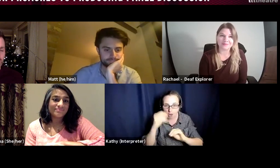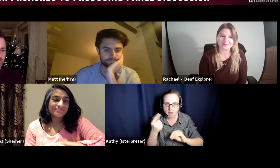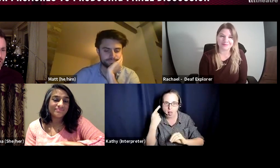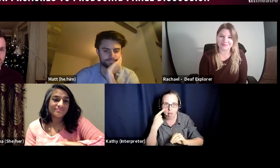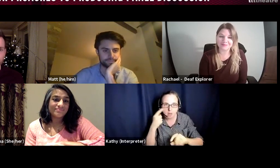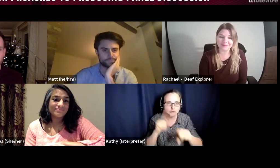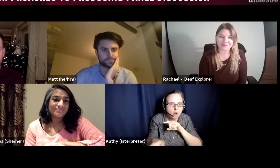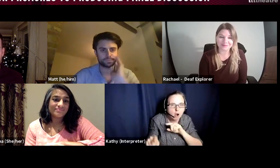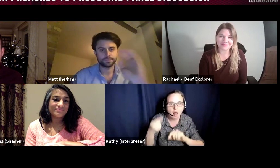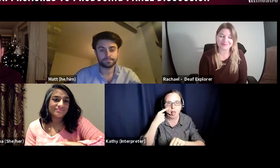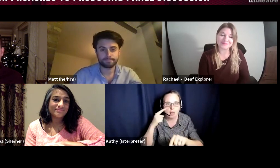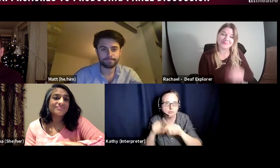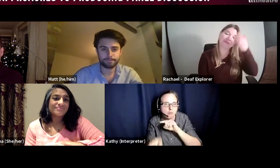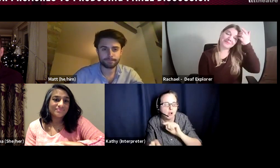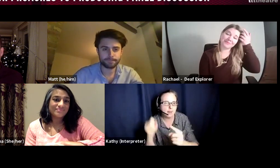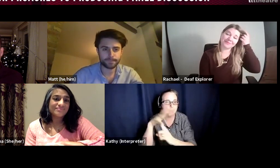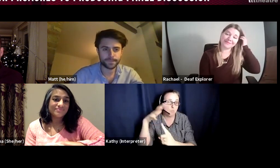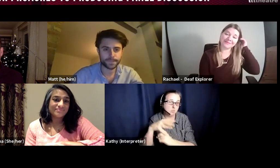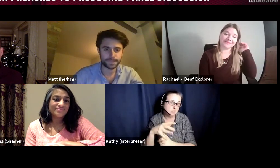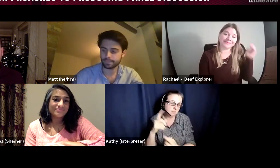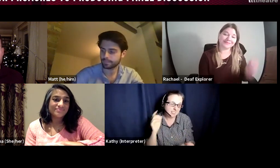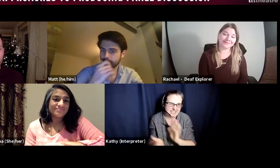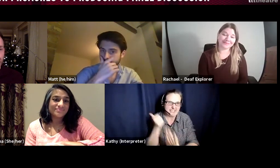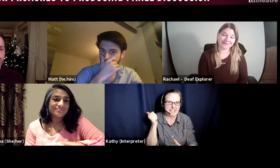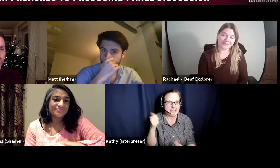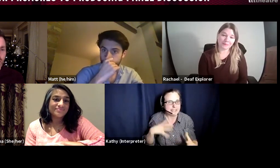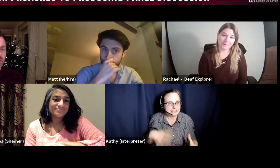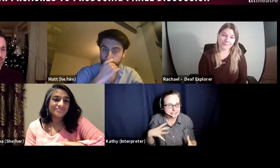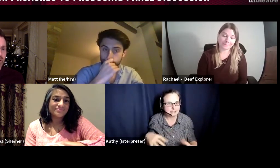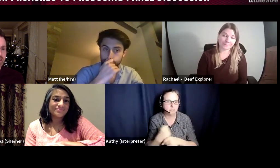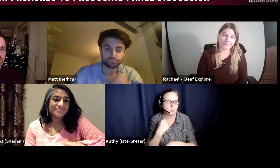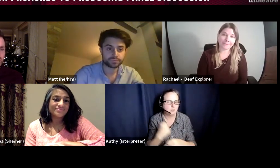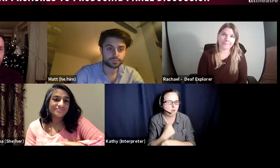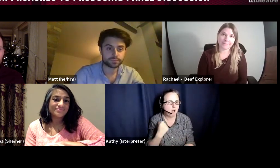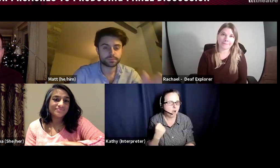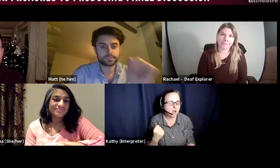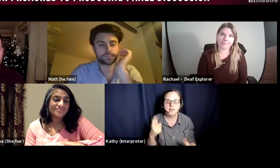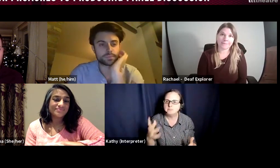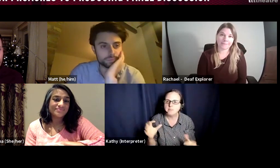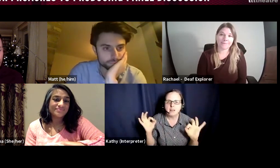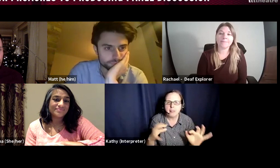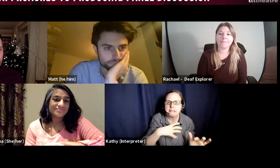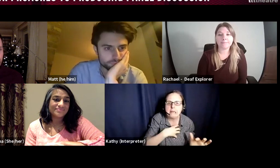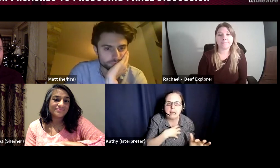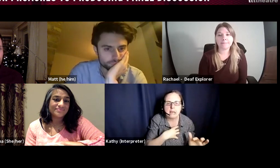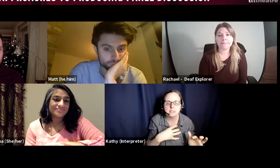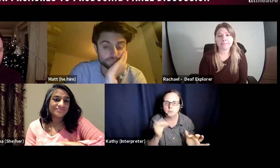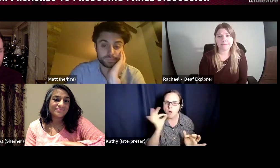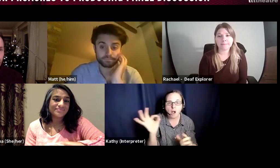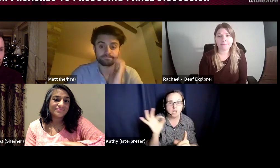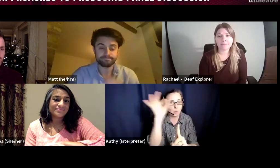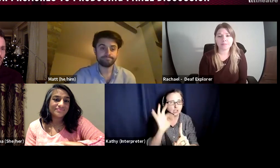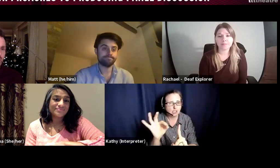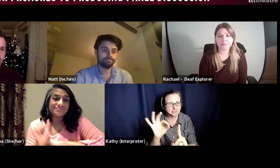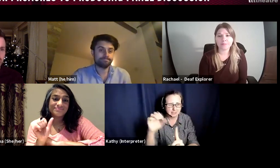develop as producers. Also, not being afraid to ask a question is really important, like